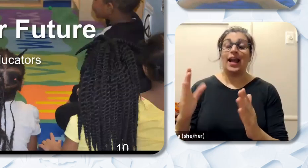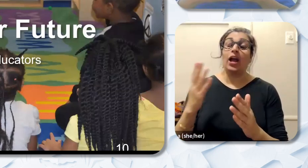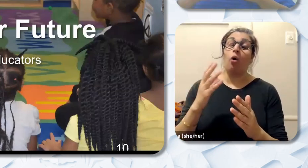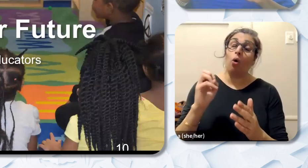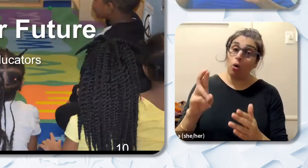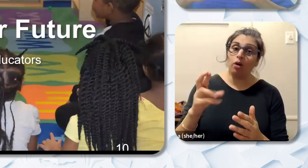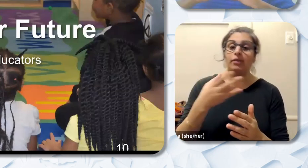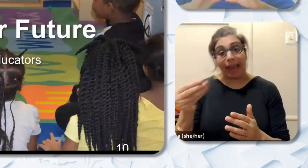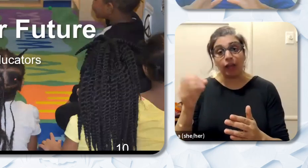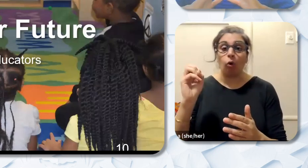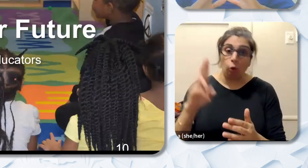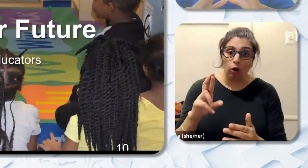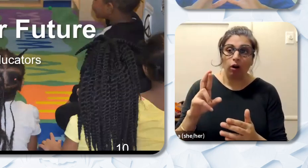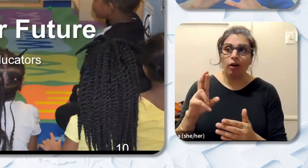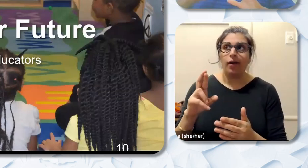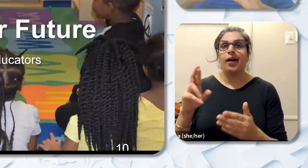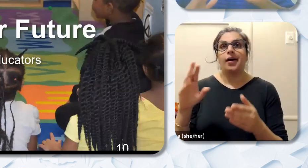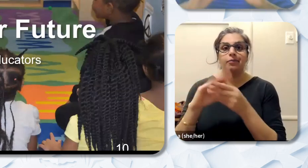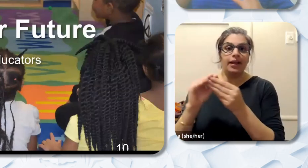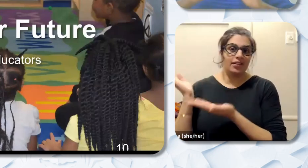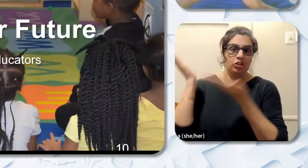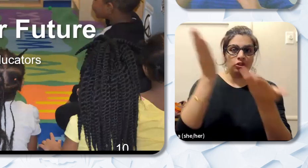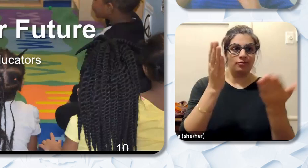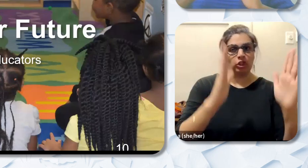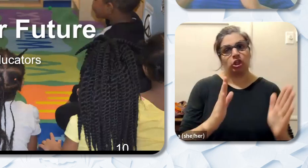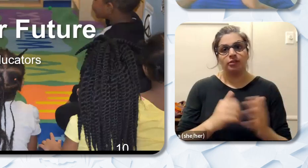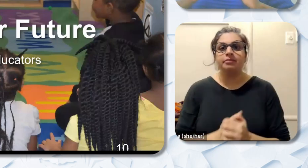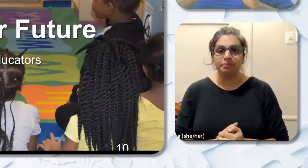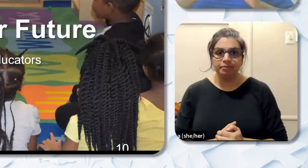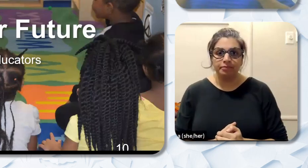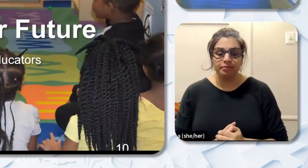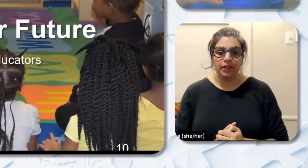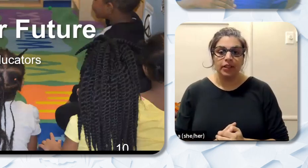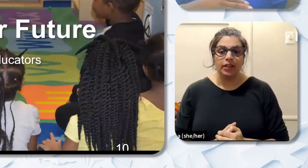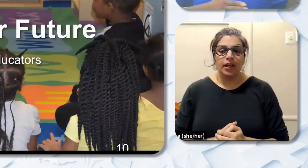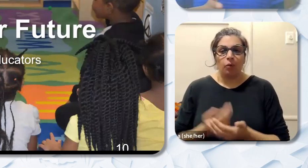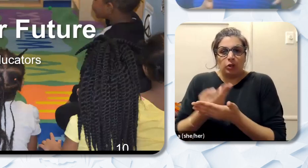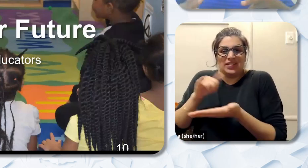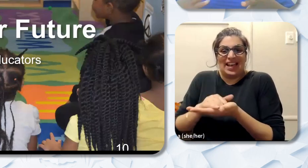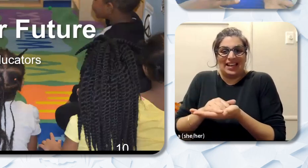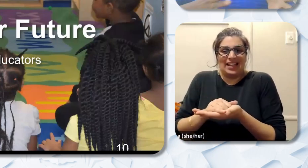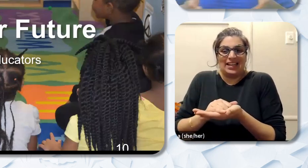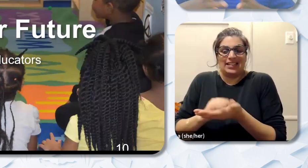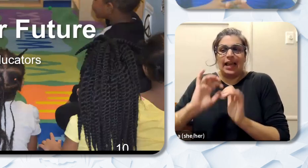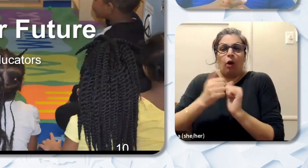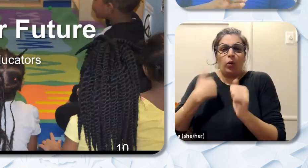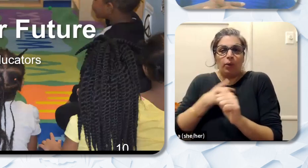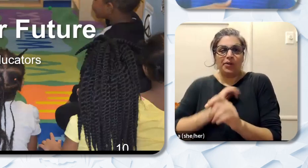So I would like us to kind of use that as the as part of the pathway and the journey through my